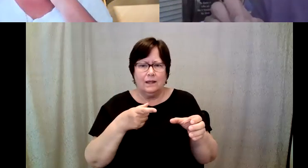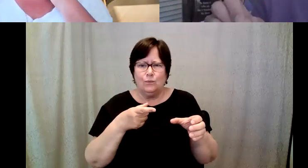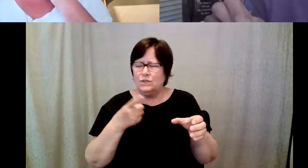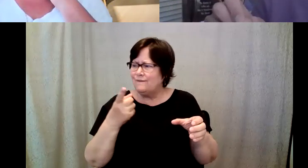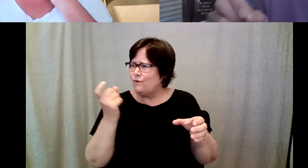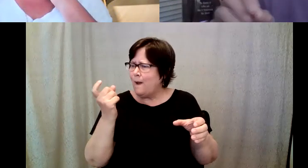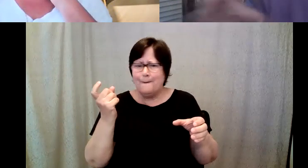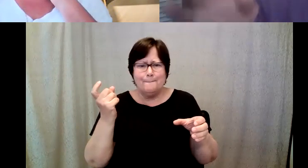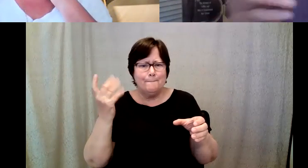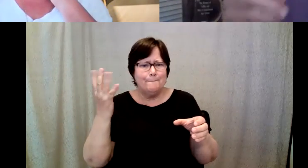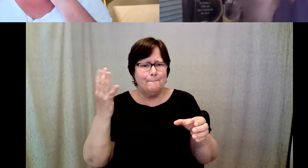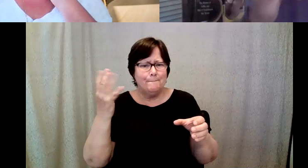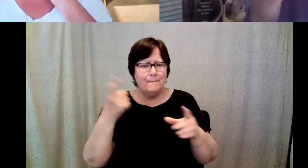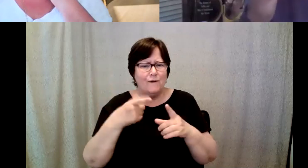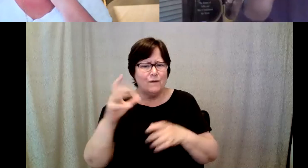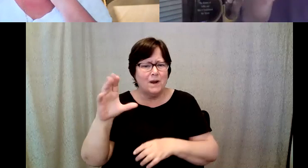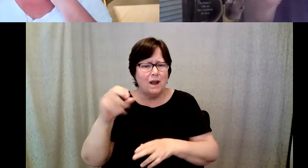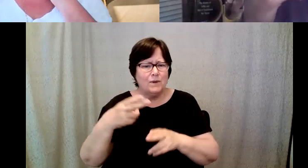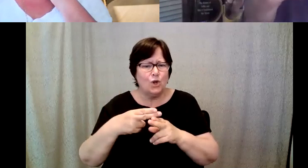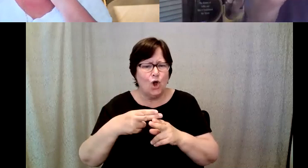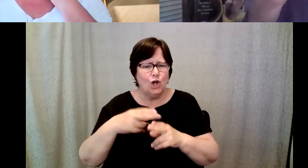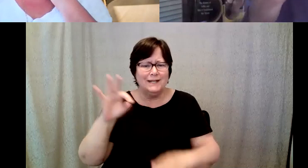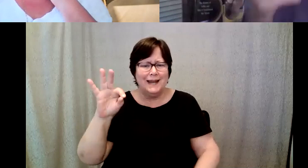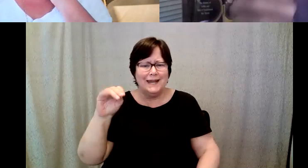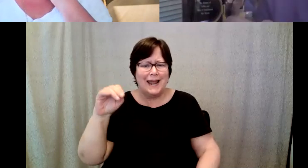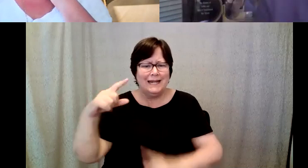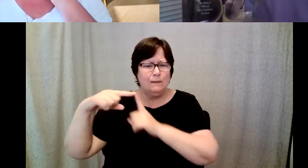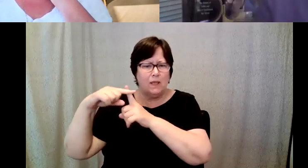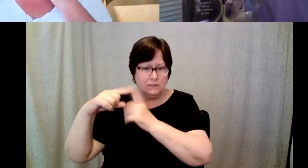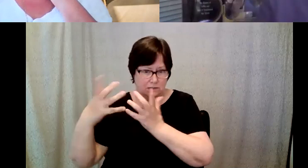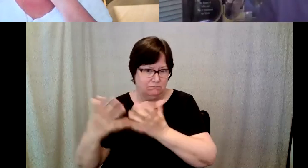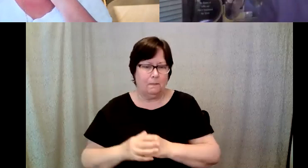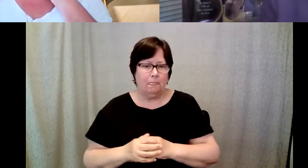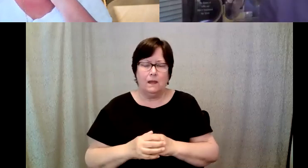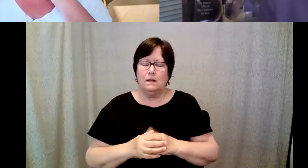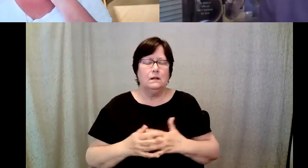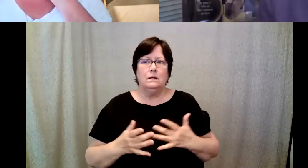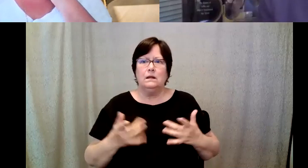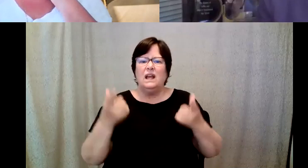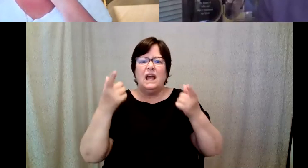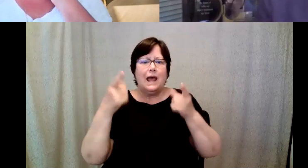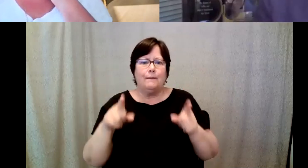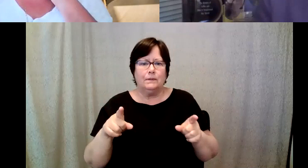D. Major Cohen: It was from a company called 90 plus but it happened to be the coffee that